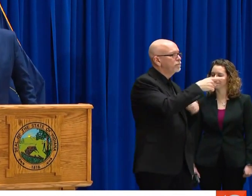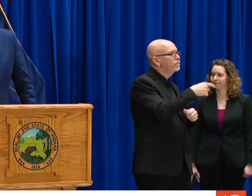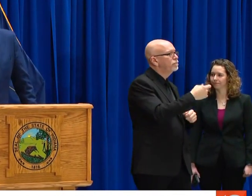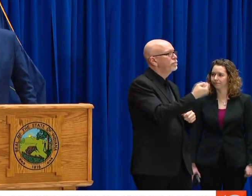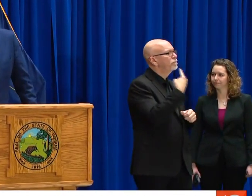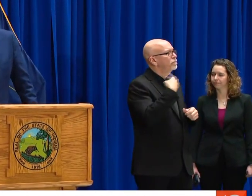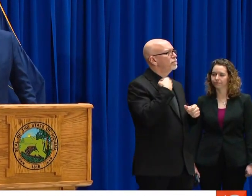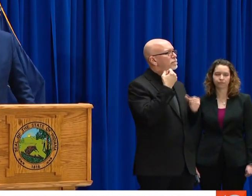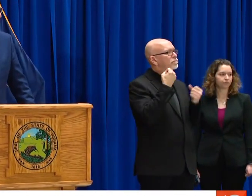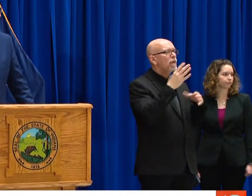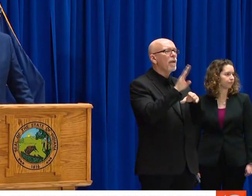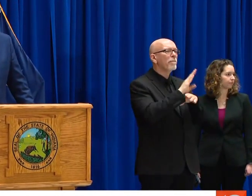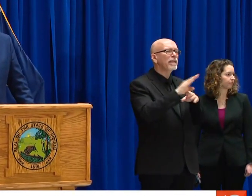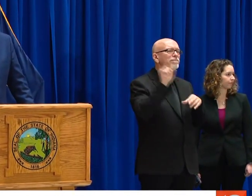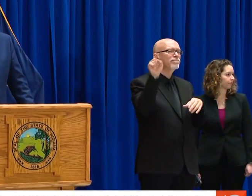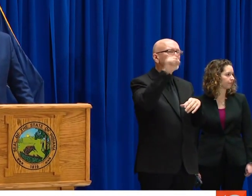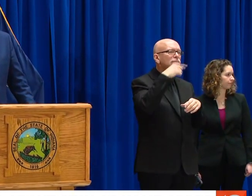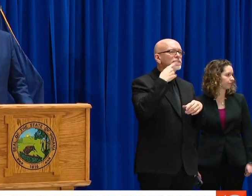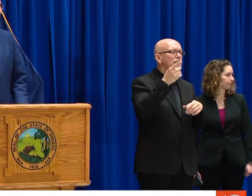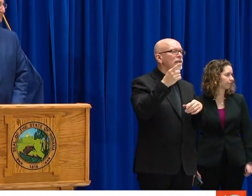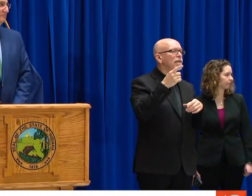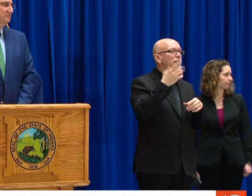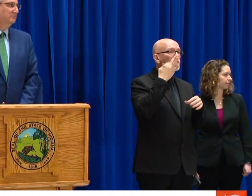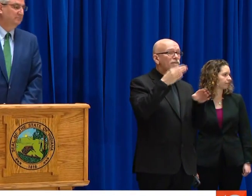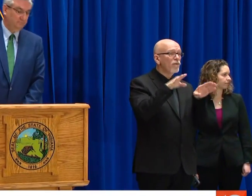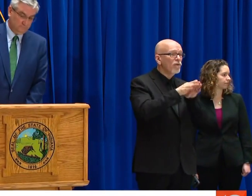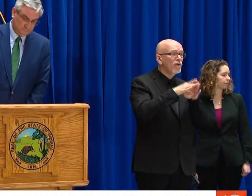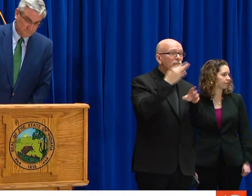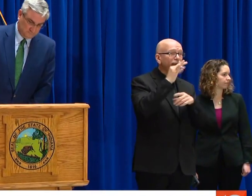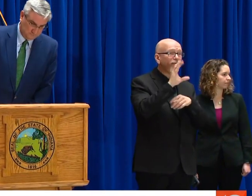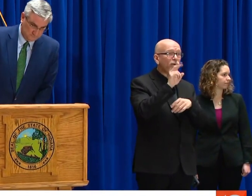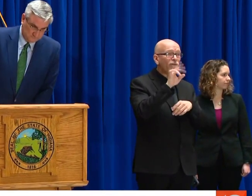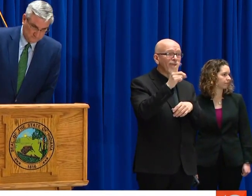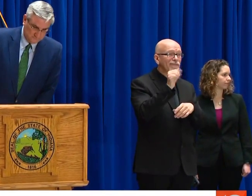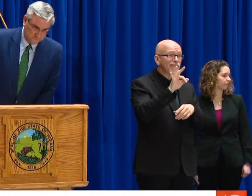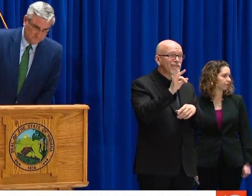TO FLATTEN THAT CURVE SO OUR HEALTHCARE SYSTEM ISN'T